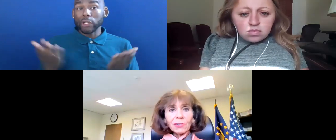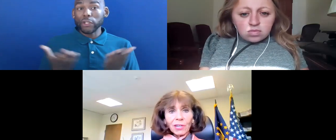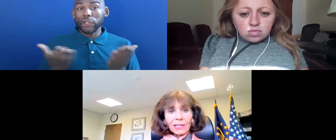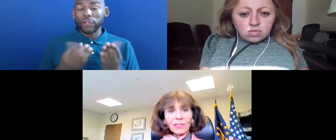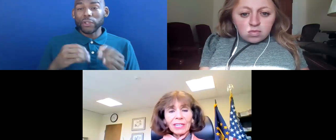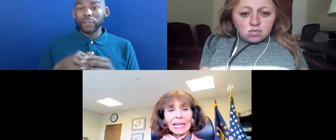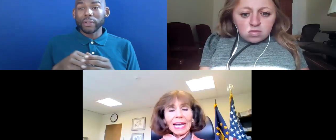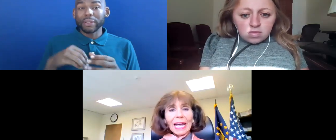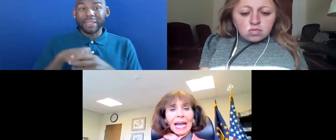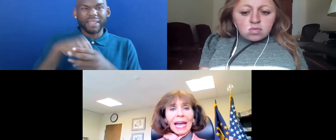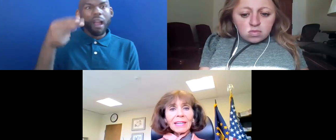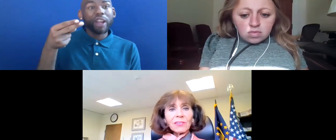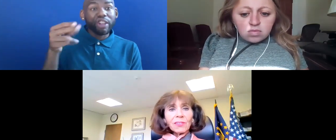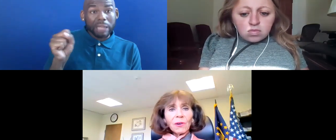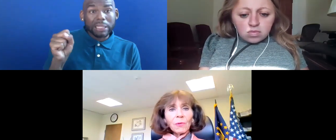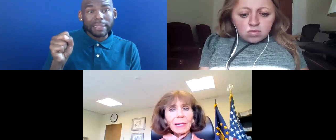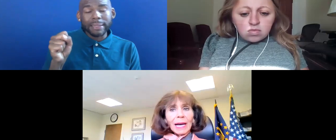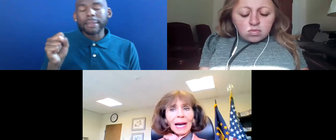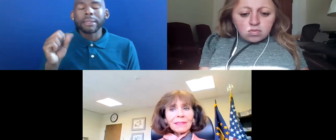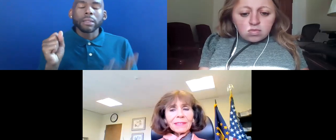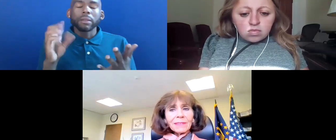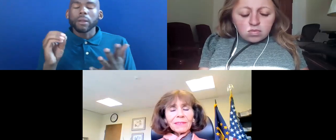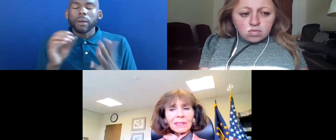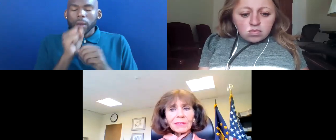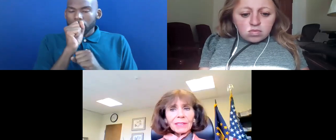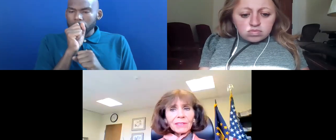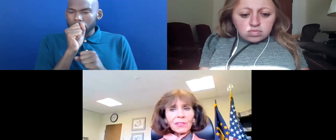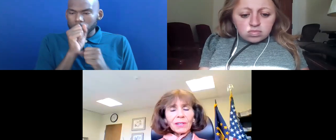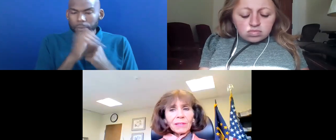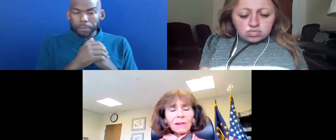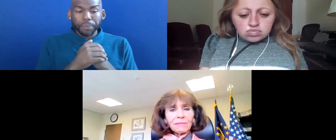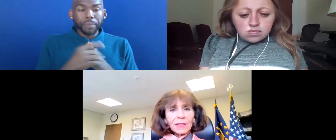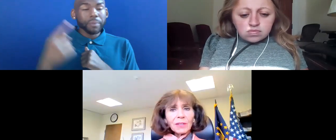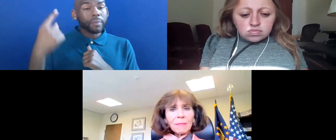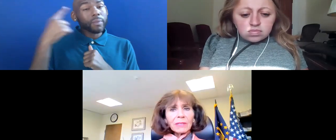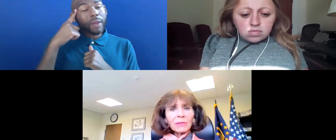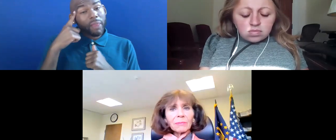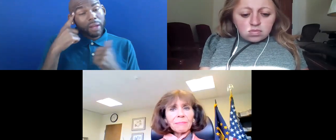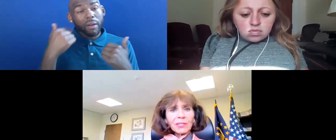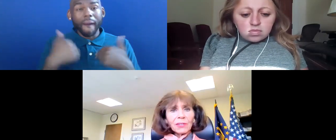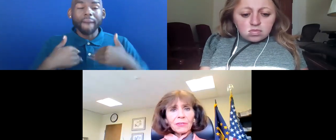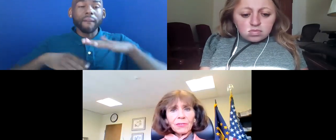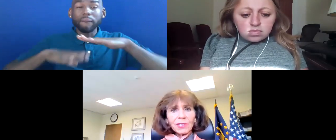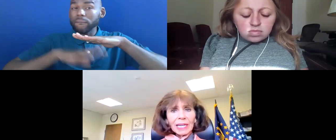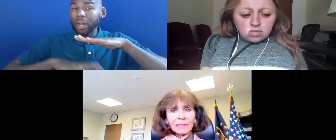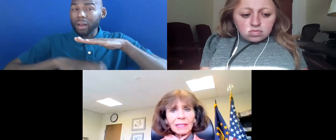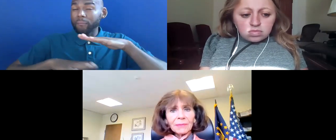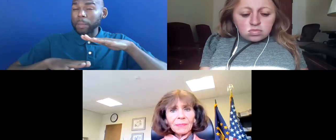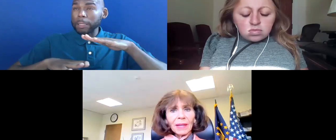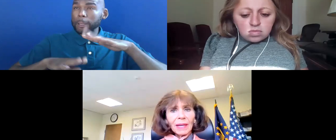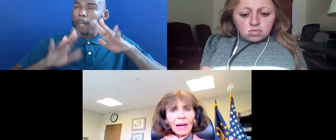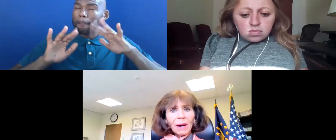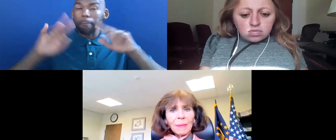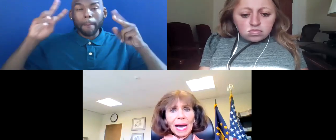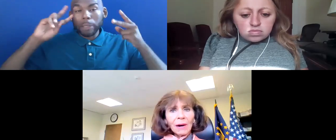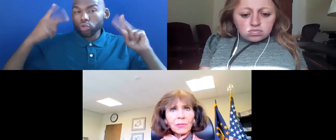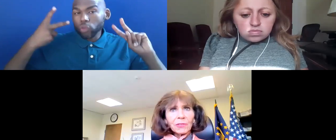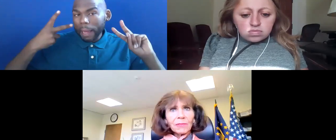SO, I THINK THERE IS A FUNDAMENTAL MISUNDERSTANDING ABOUT